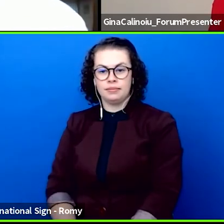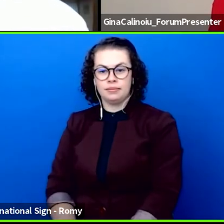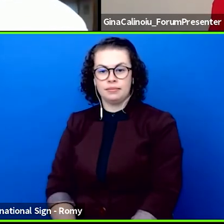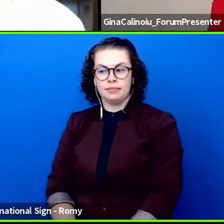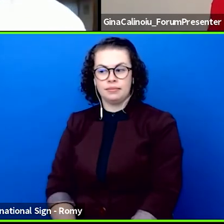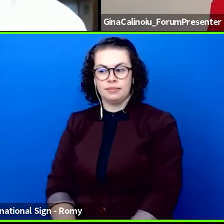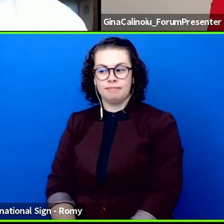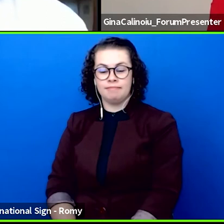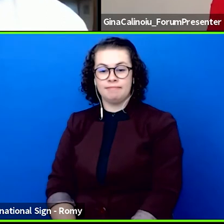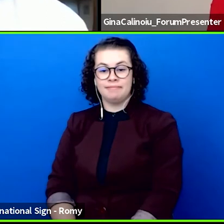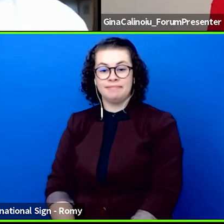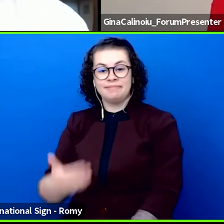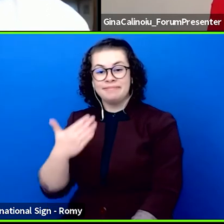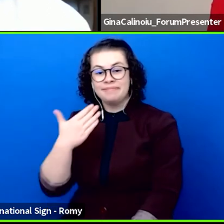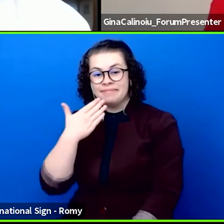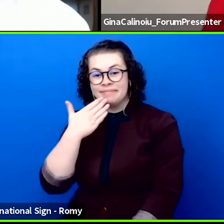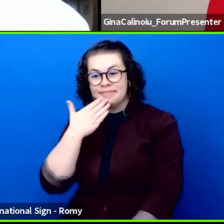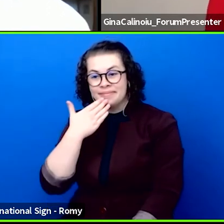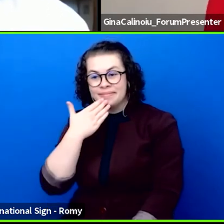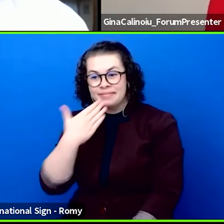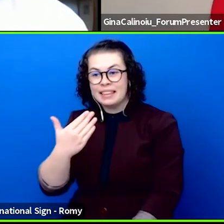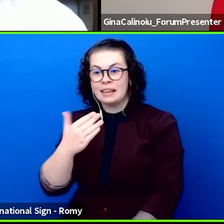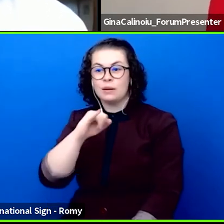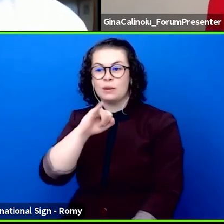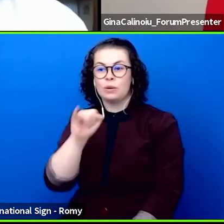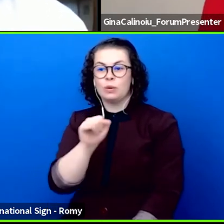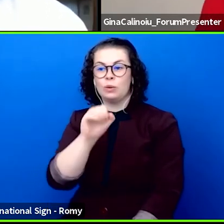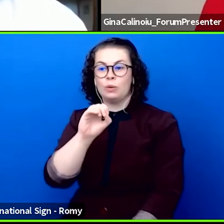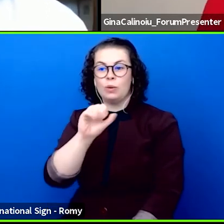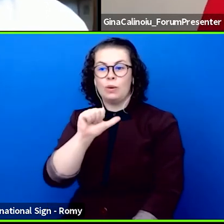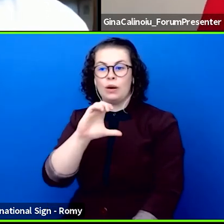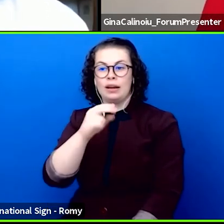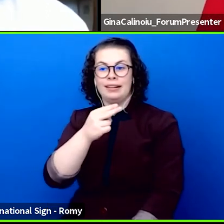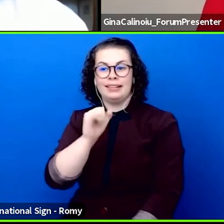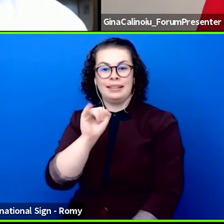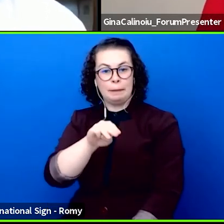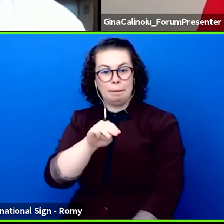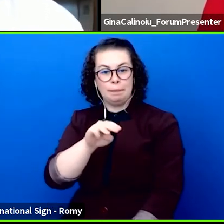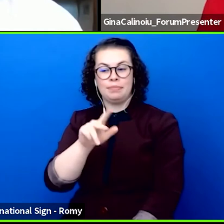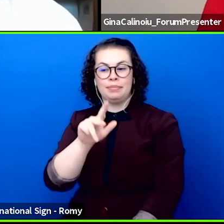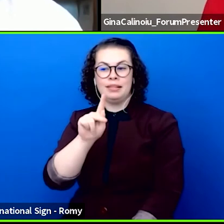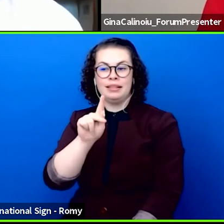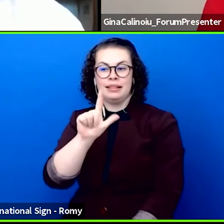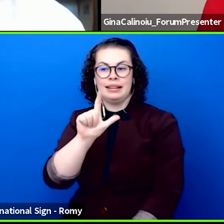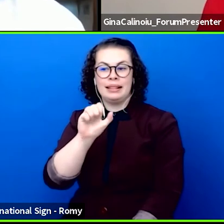Thank you very much Joachim Klement for these inspiring and kind words.